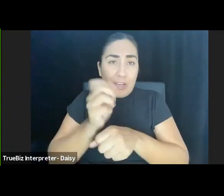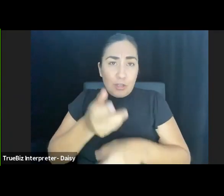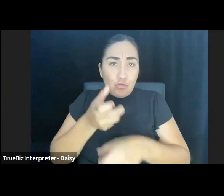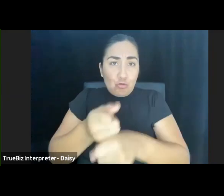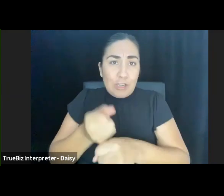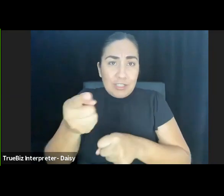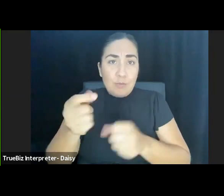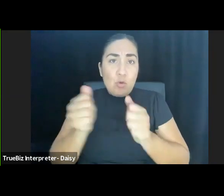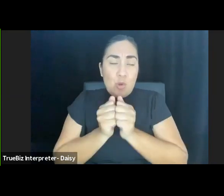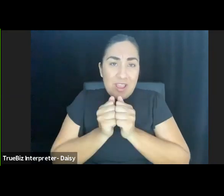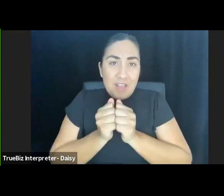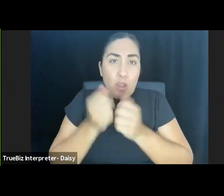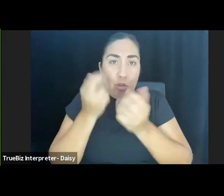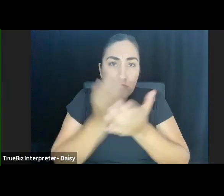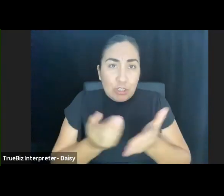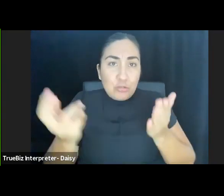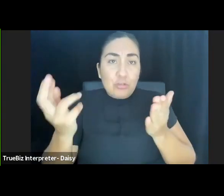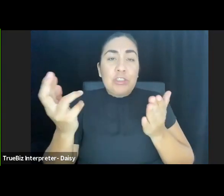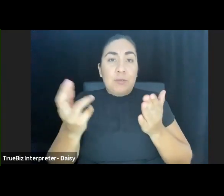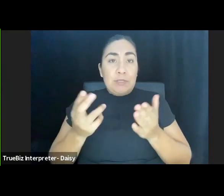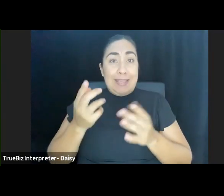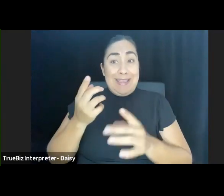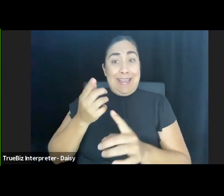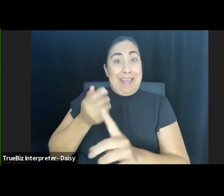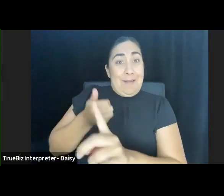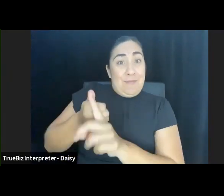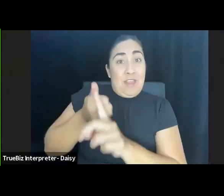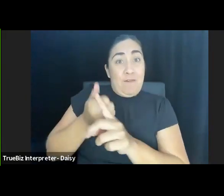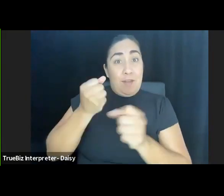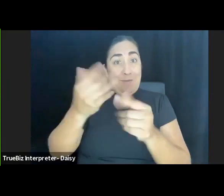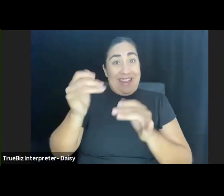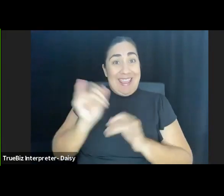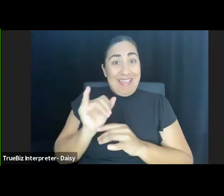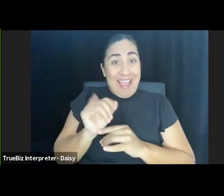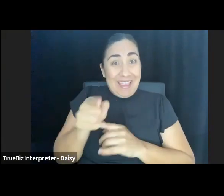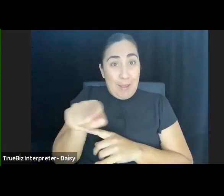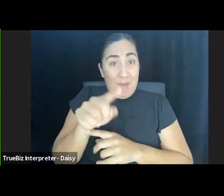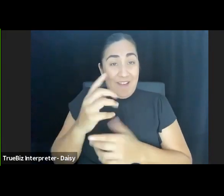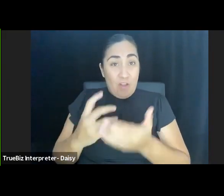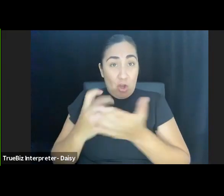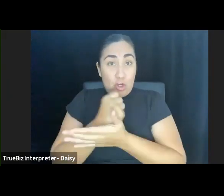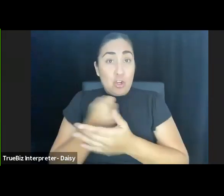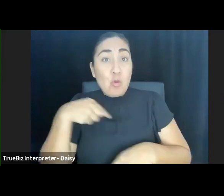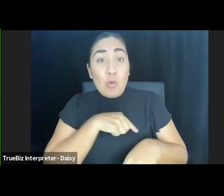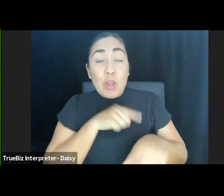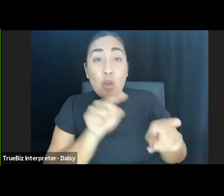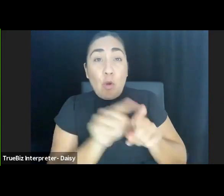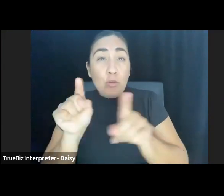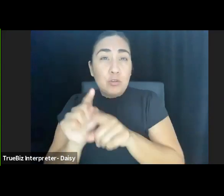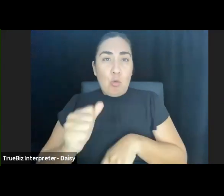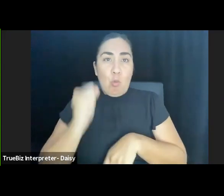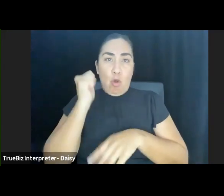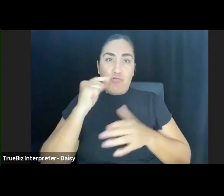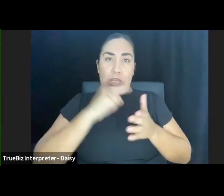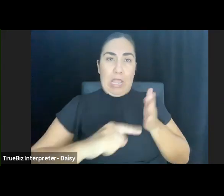and resources he and so many like him have earned. We're also not going to cancel anyone today.